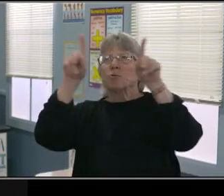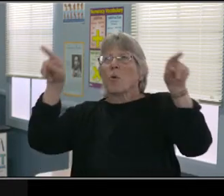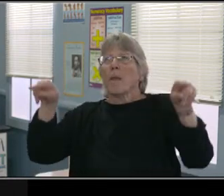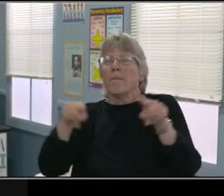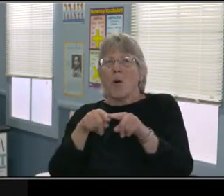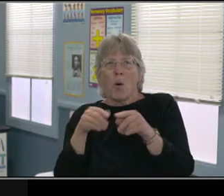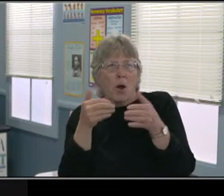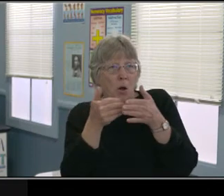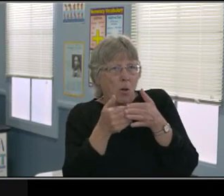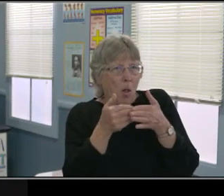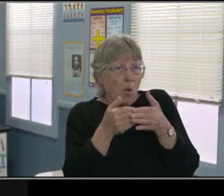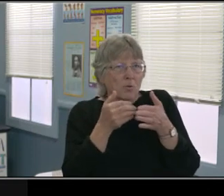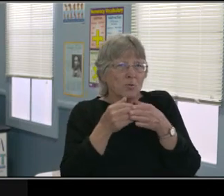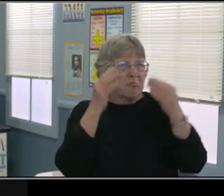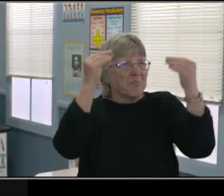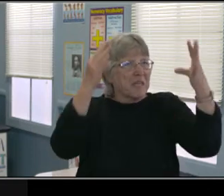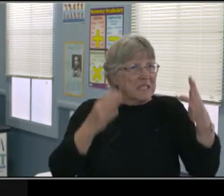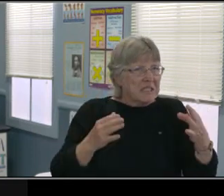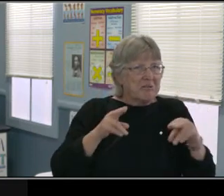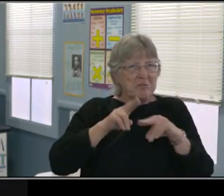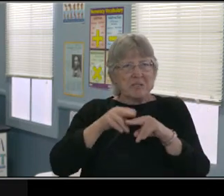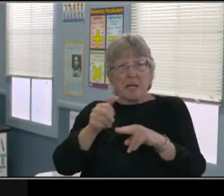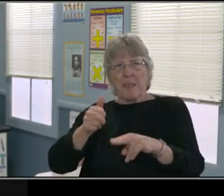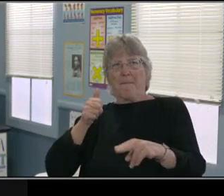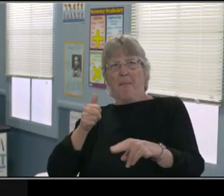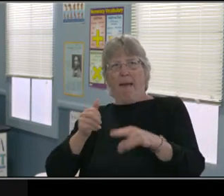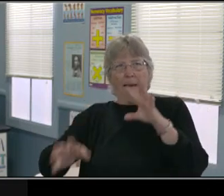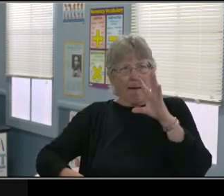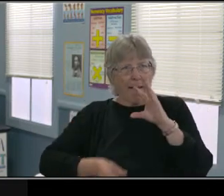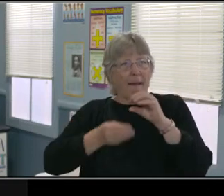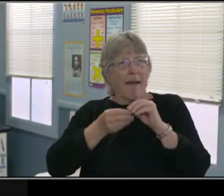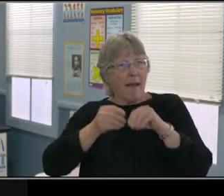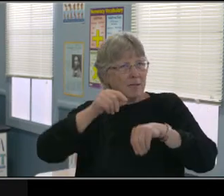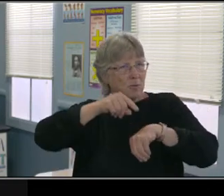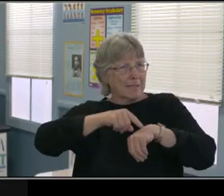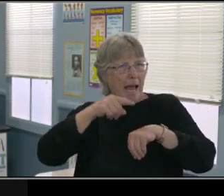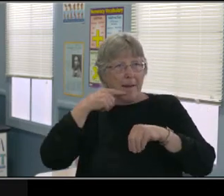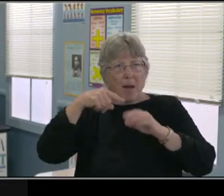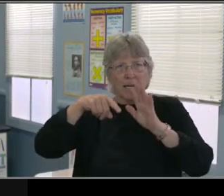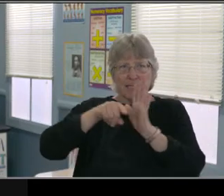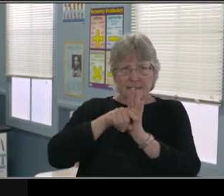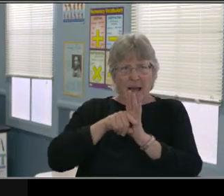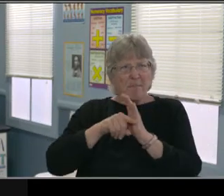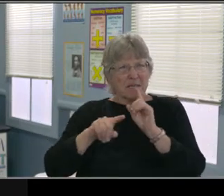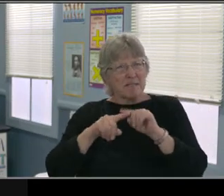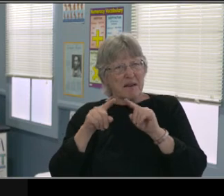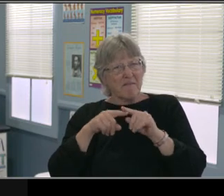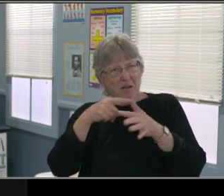And so the team needs to talk about an elementary TK kid that student, is gonna look different